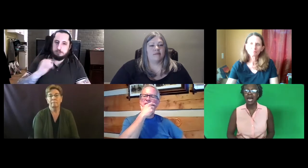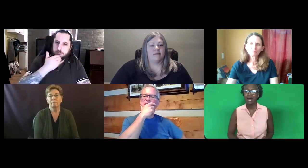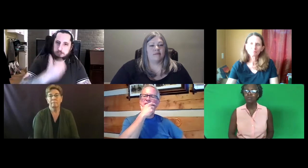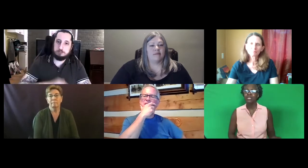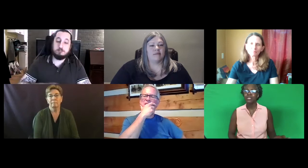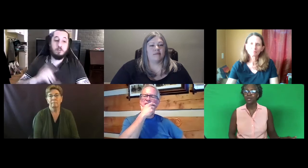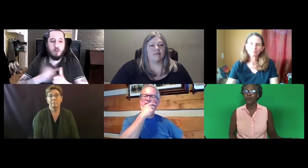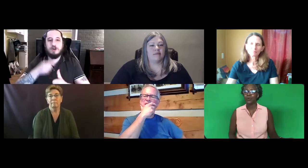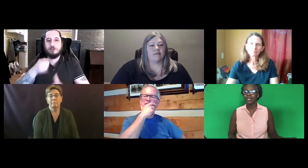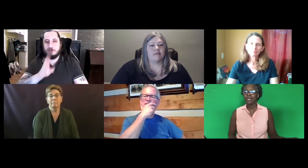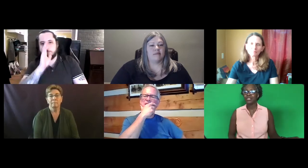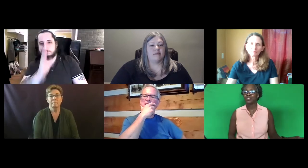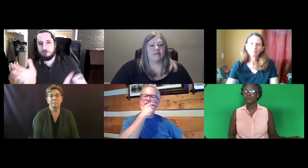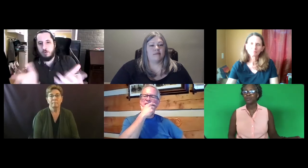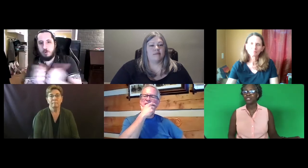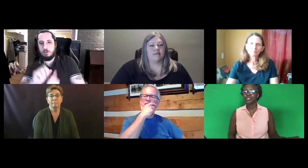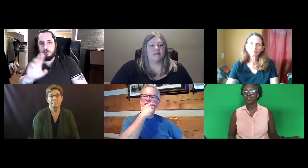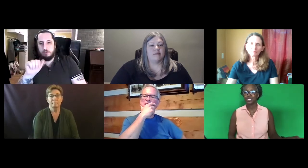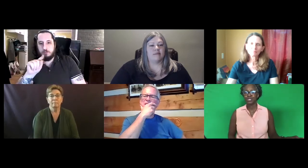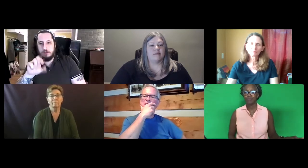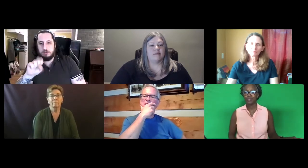How do we know that interpreter is a good interpreter?